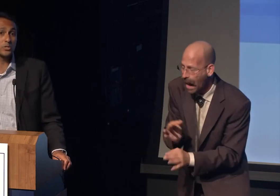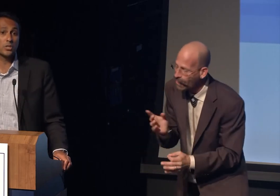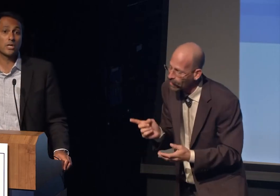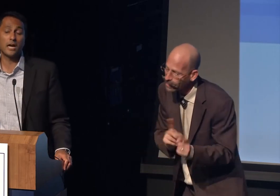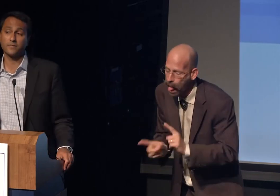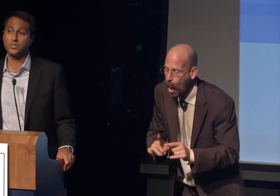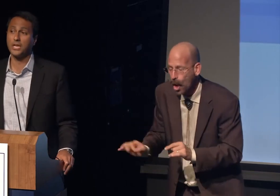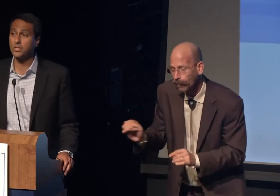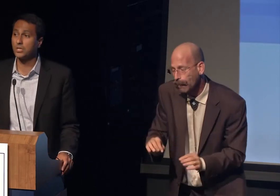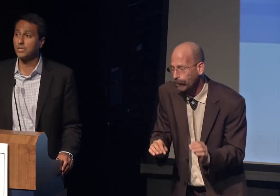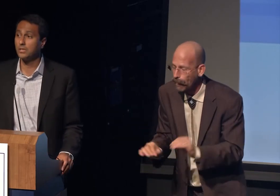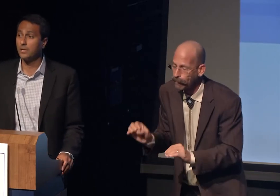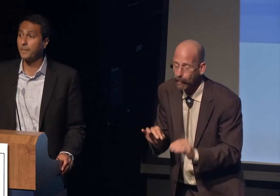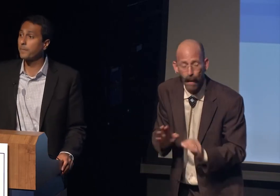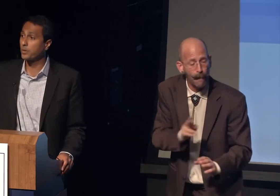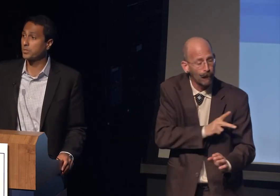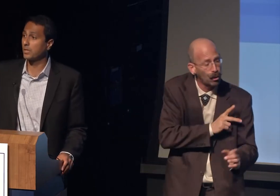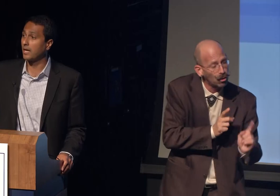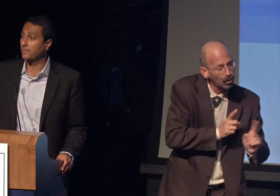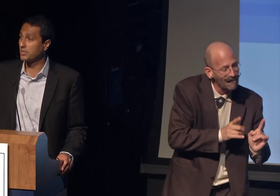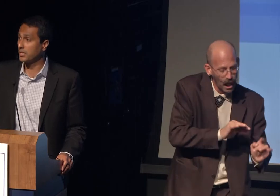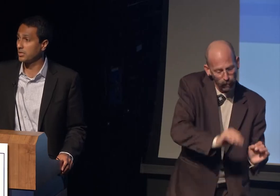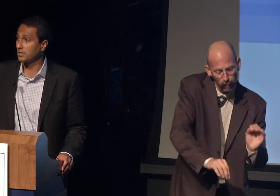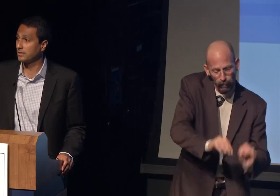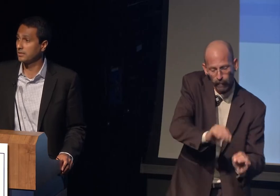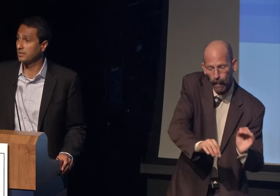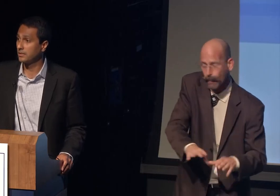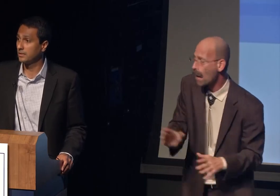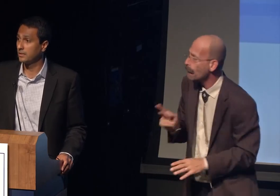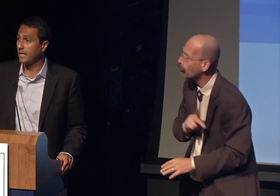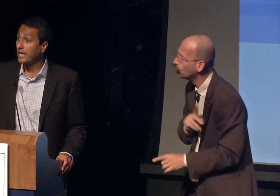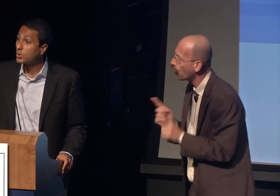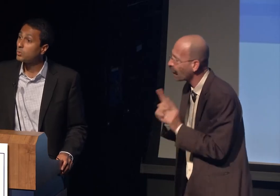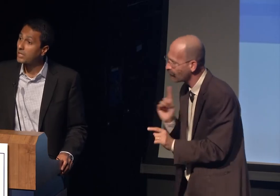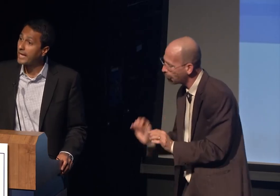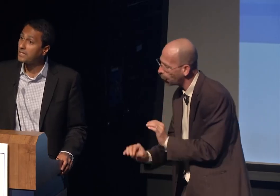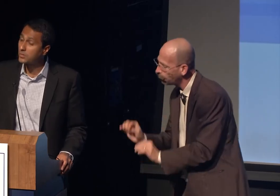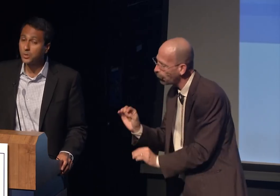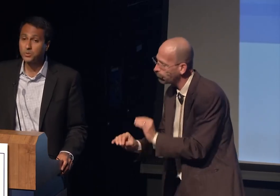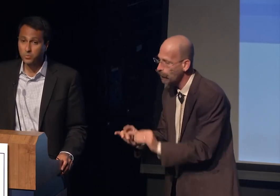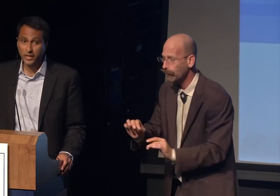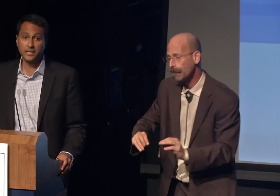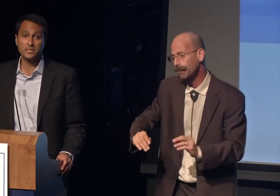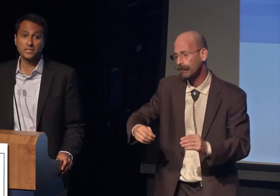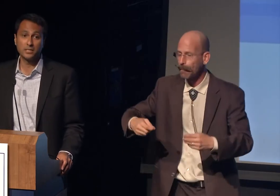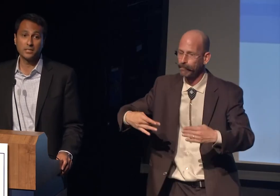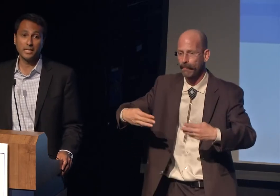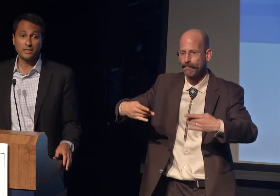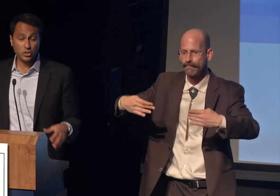by personal conversation. And who lays those bricks in the shape